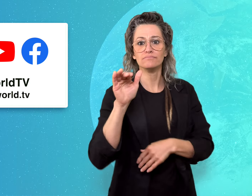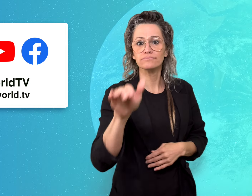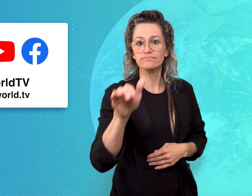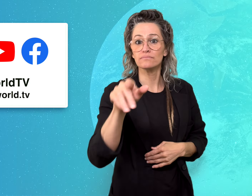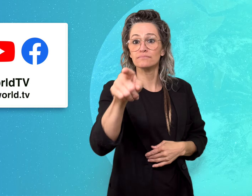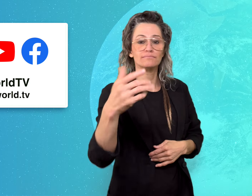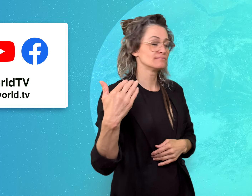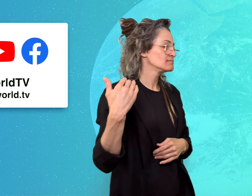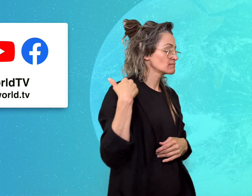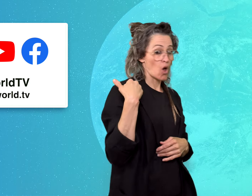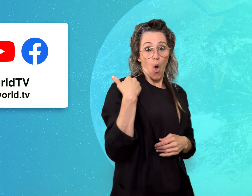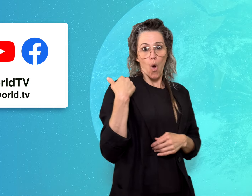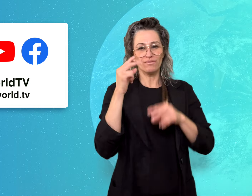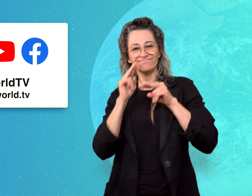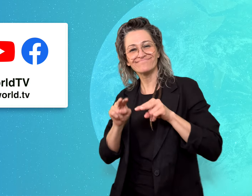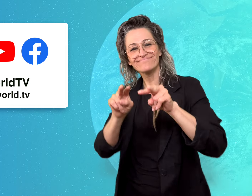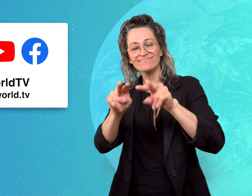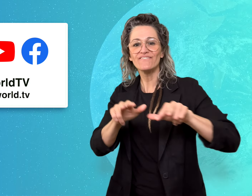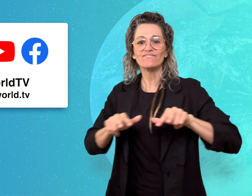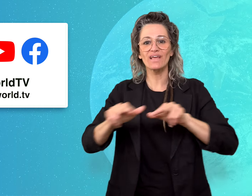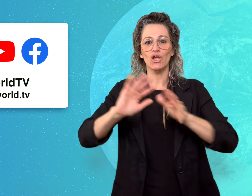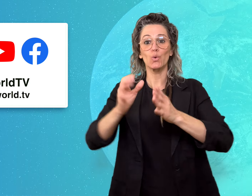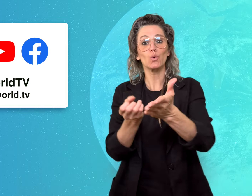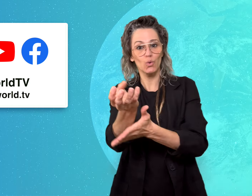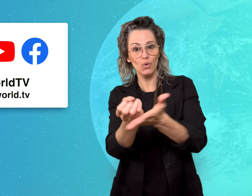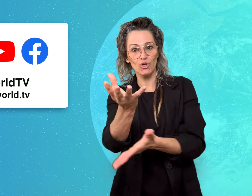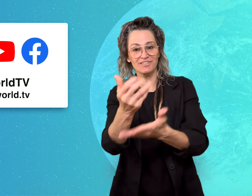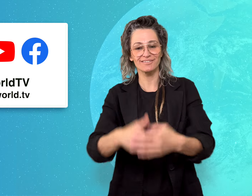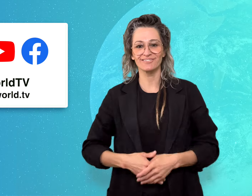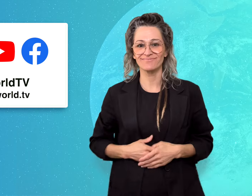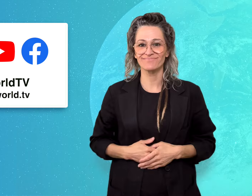so that you'll never miss a video!